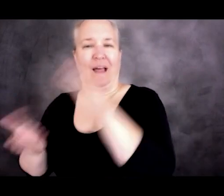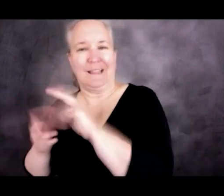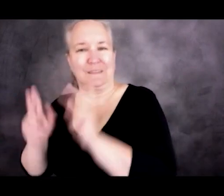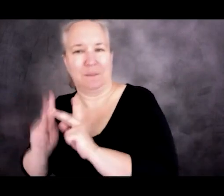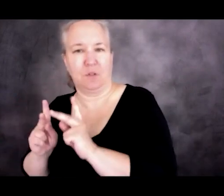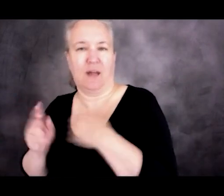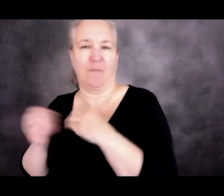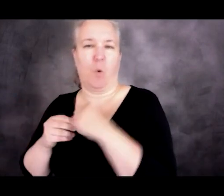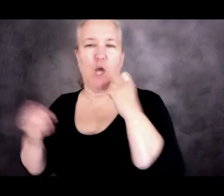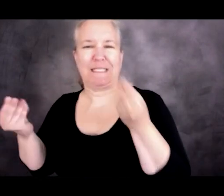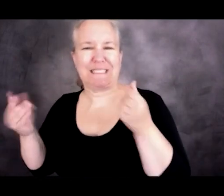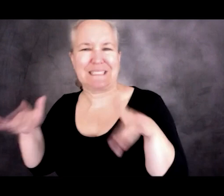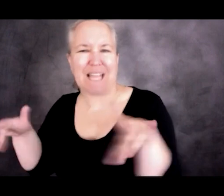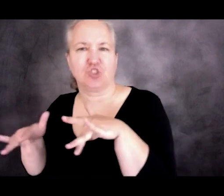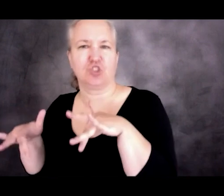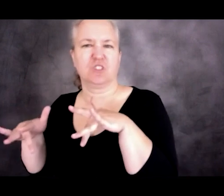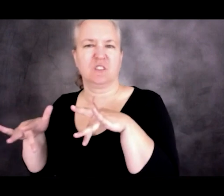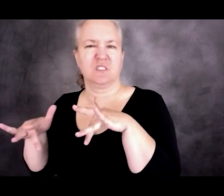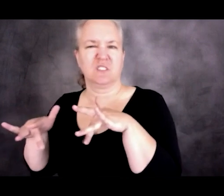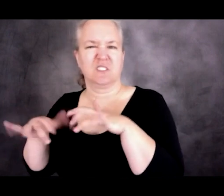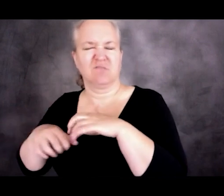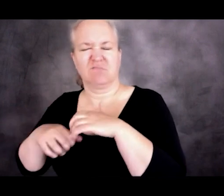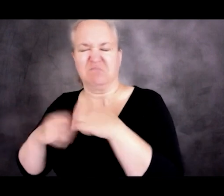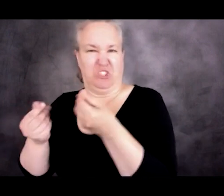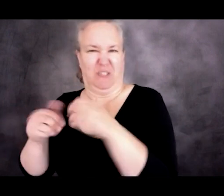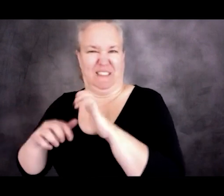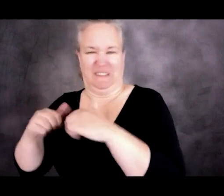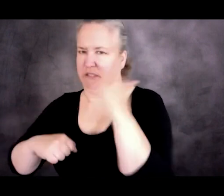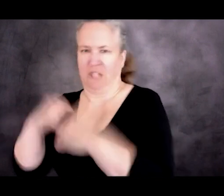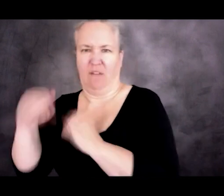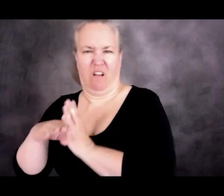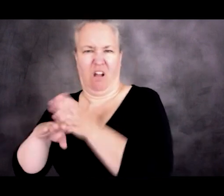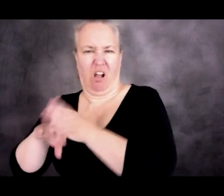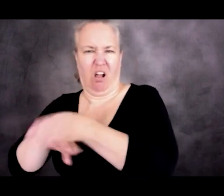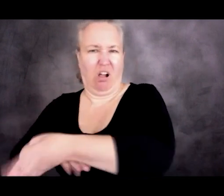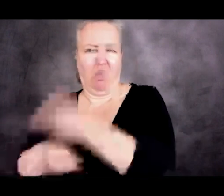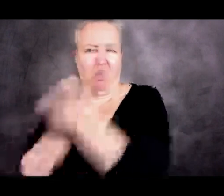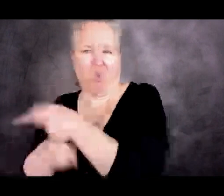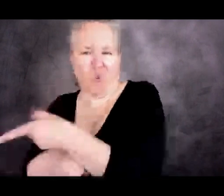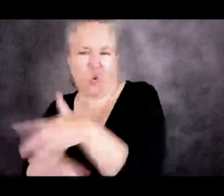But in any case, harder to cross. So the purpose of the border wall